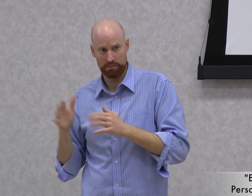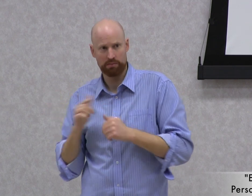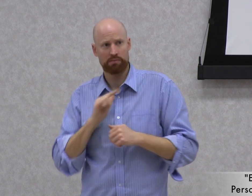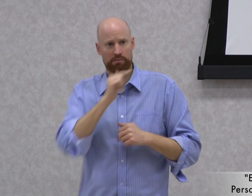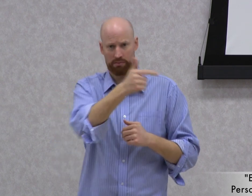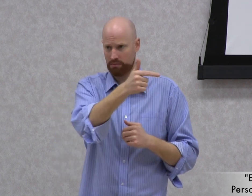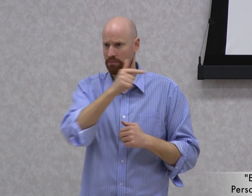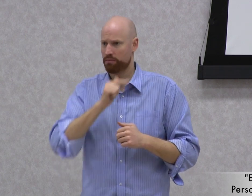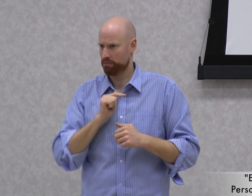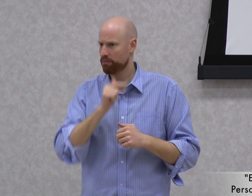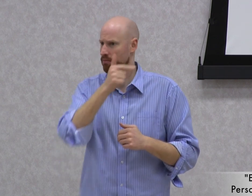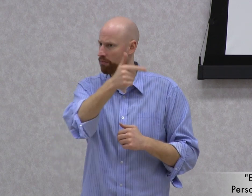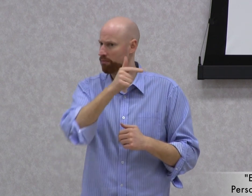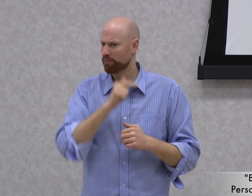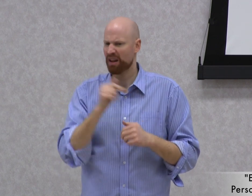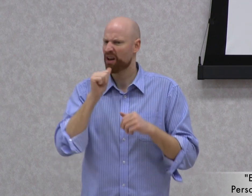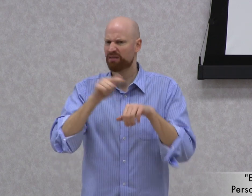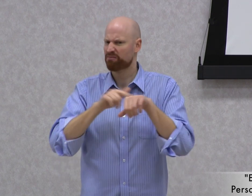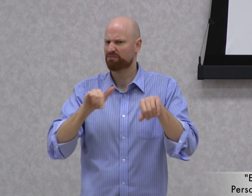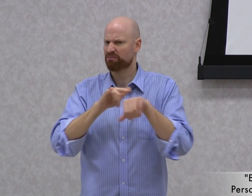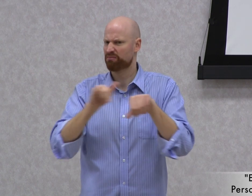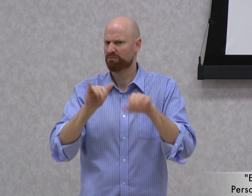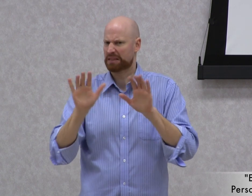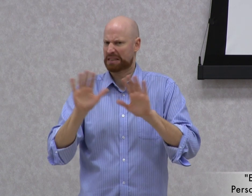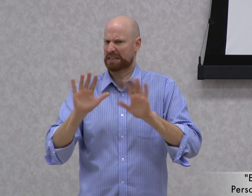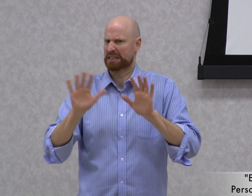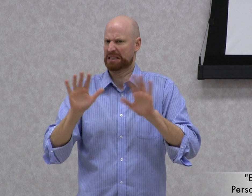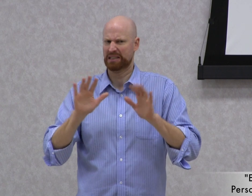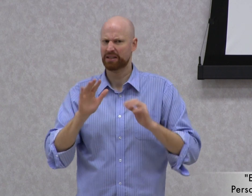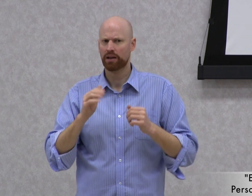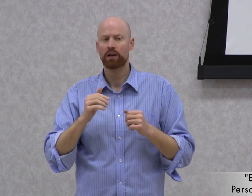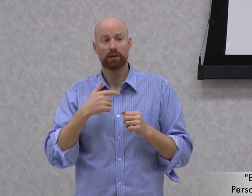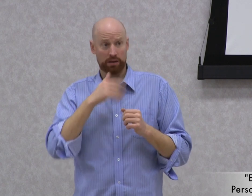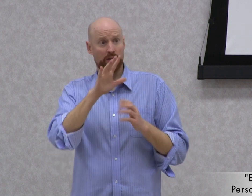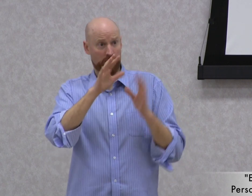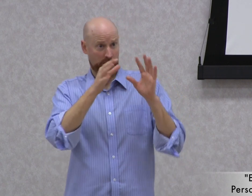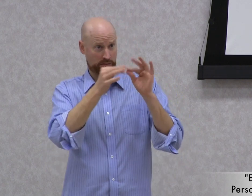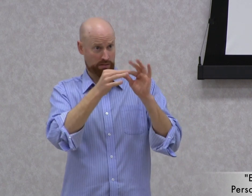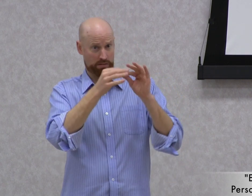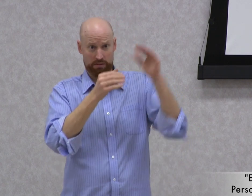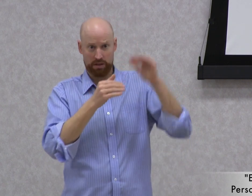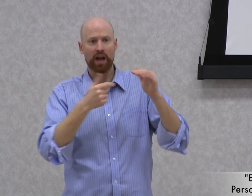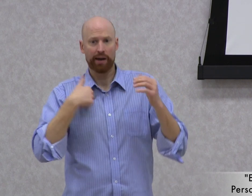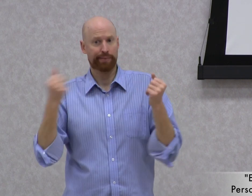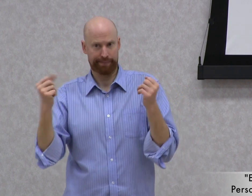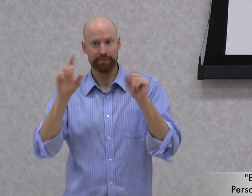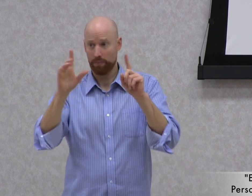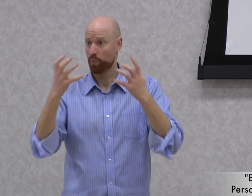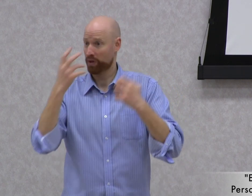consecutively, not simultaneously (I wouldn't recommend simultaneous in this situation).